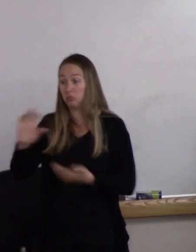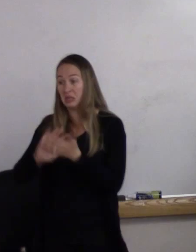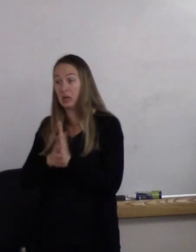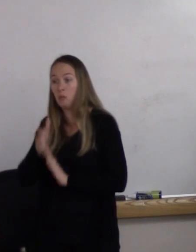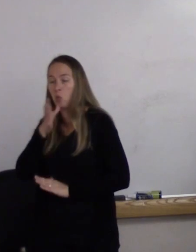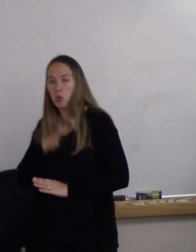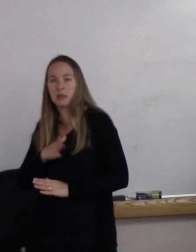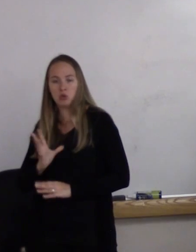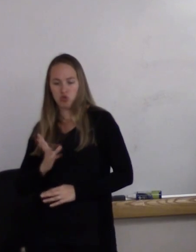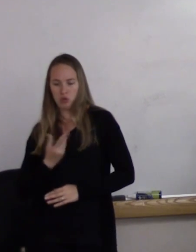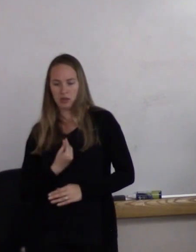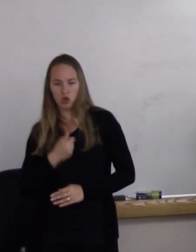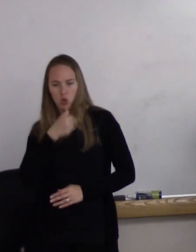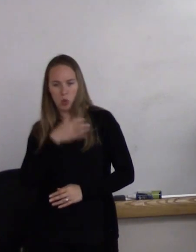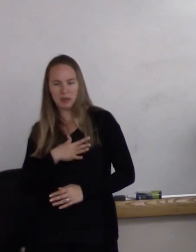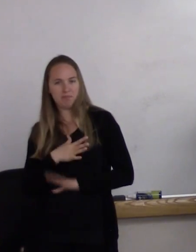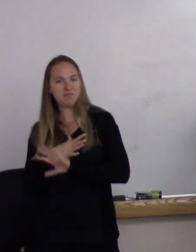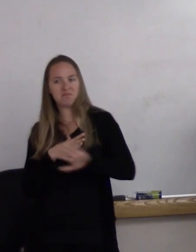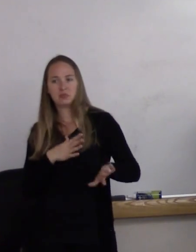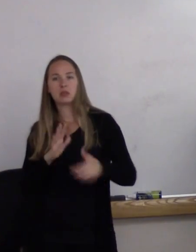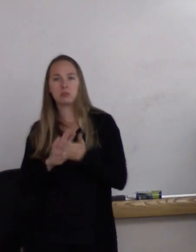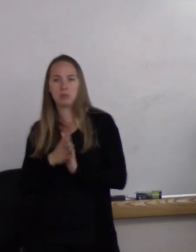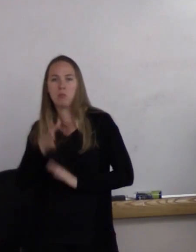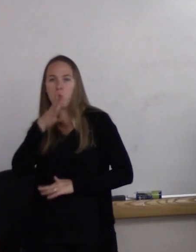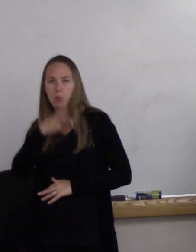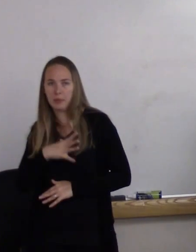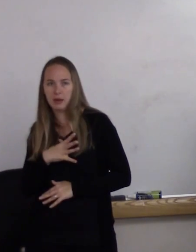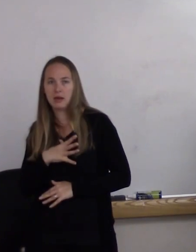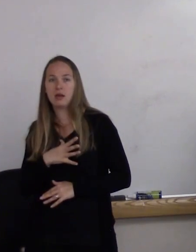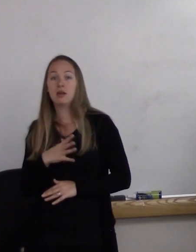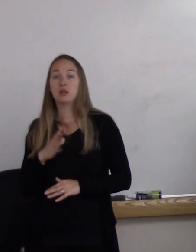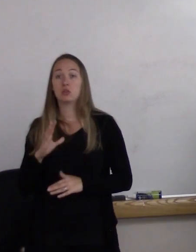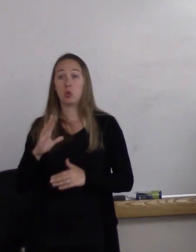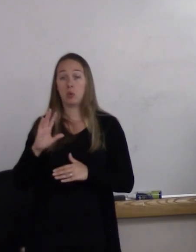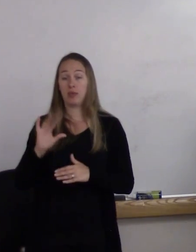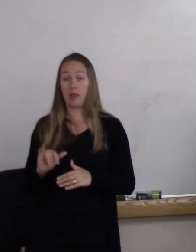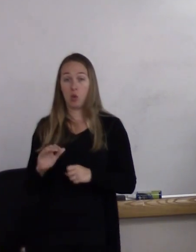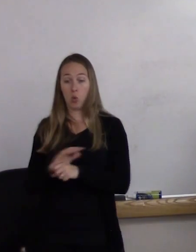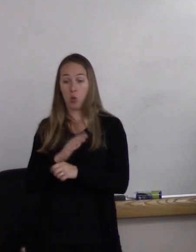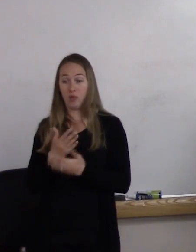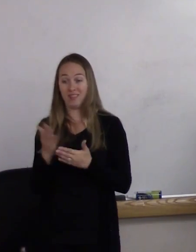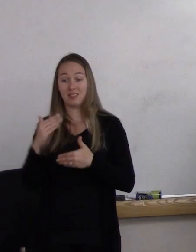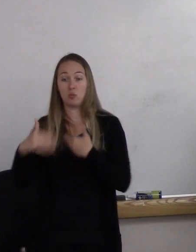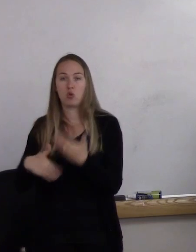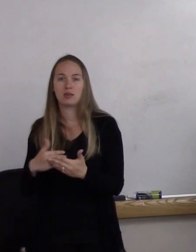transgender to them is a process, not an individual. Does that make sense?